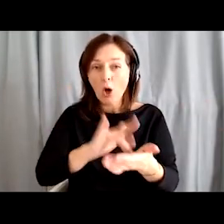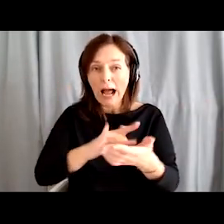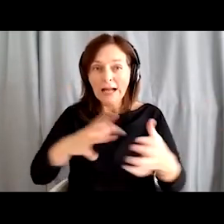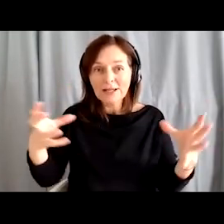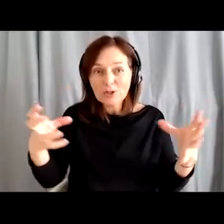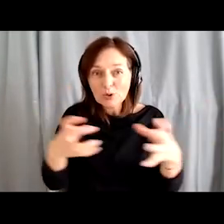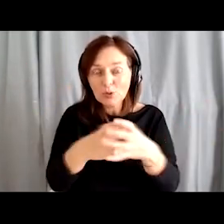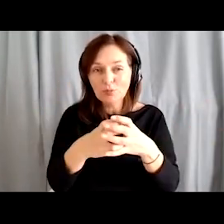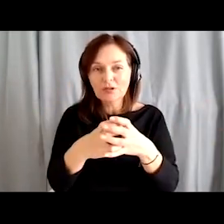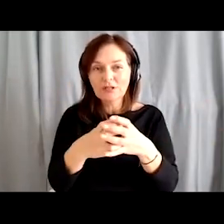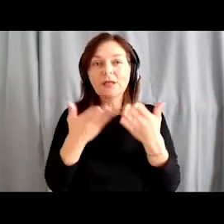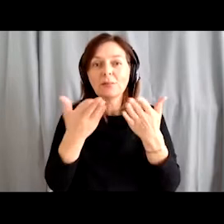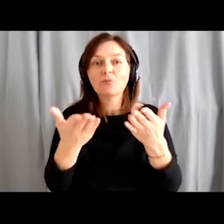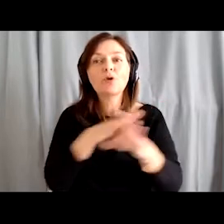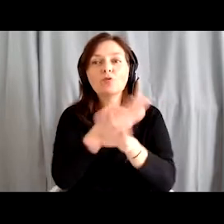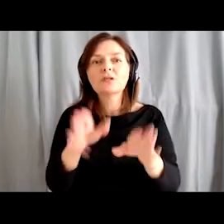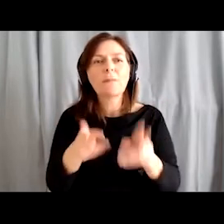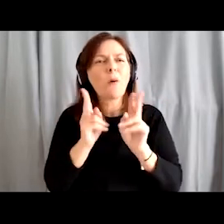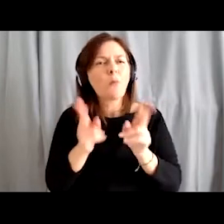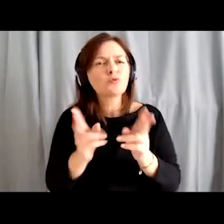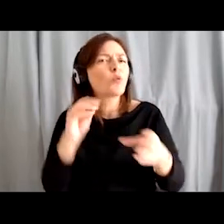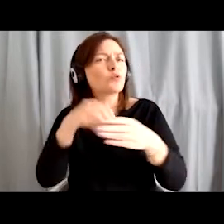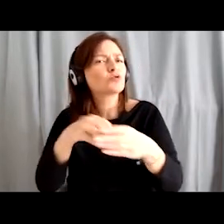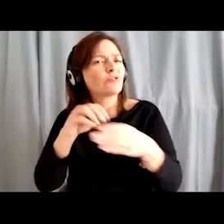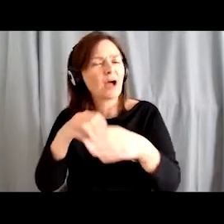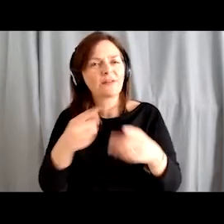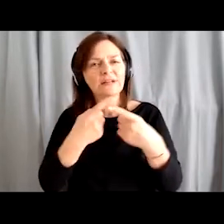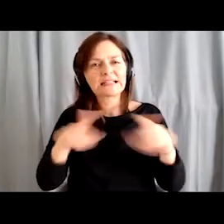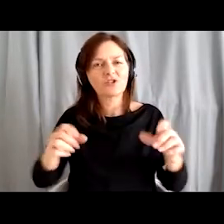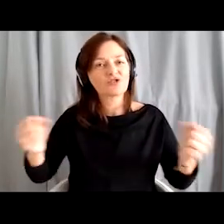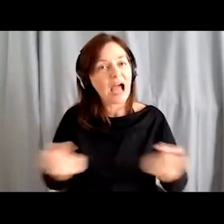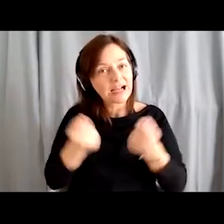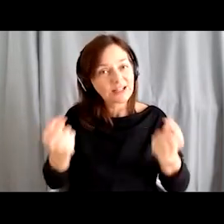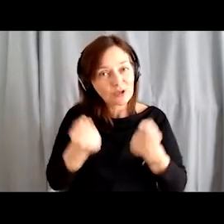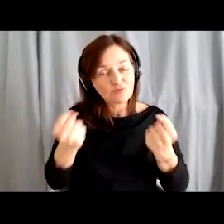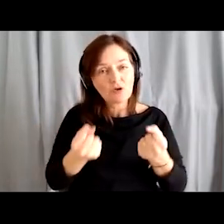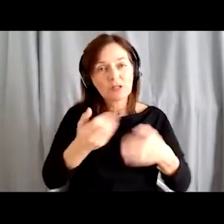the opportunity to participate in various activities and also help and socialisation.